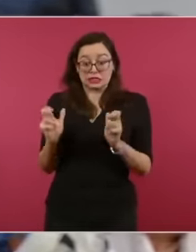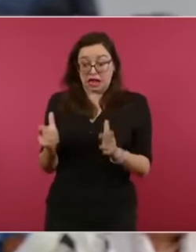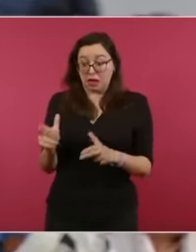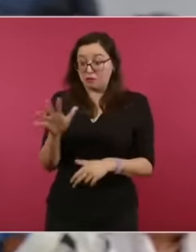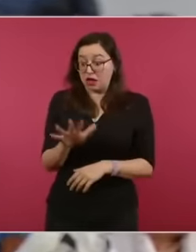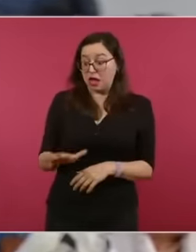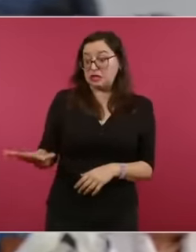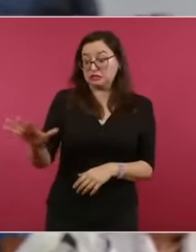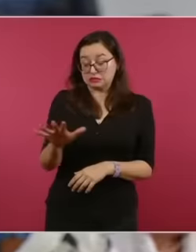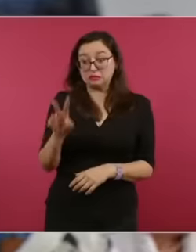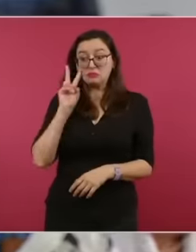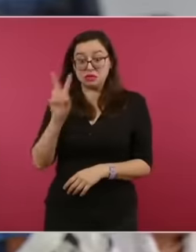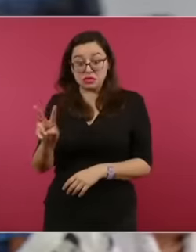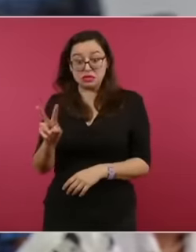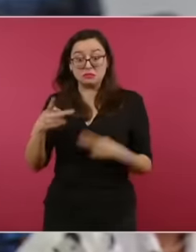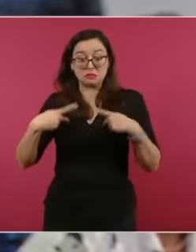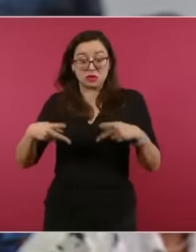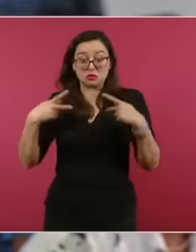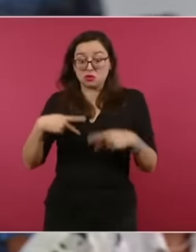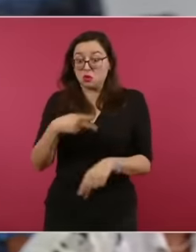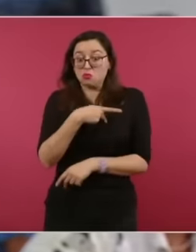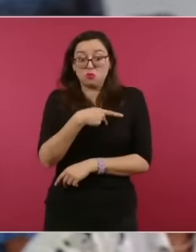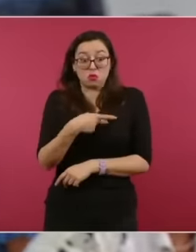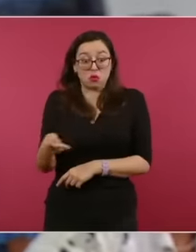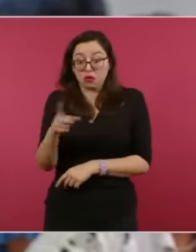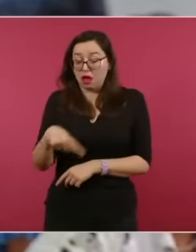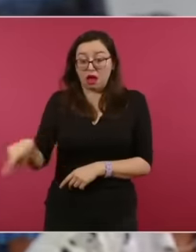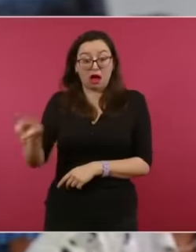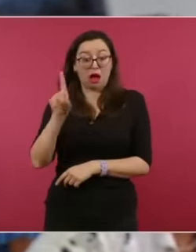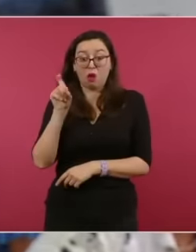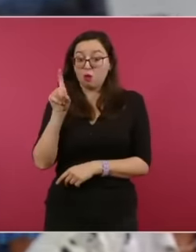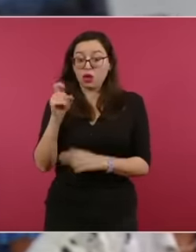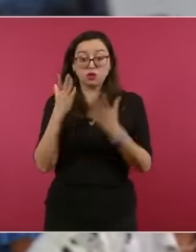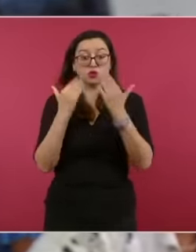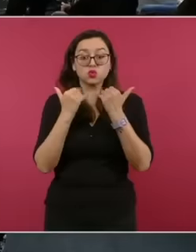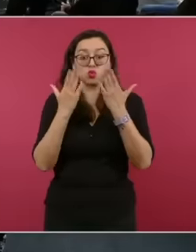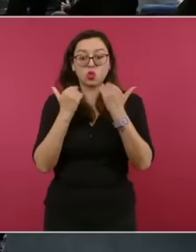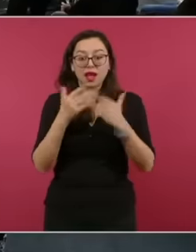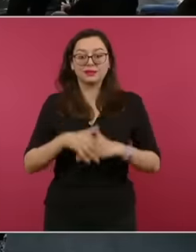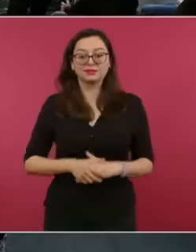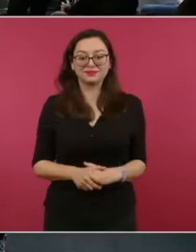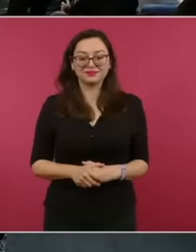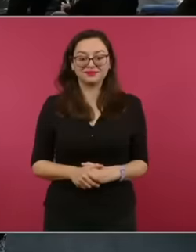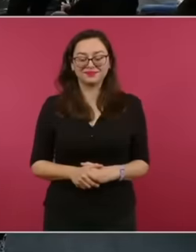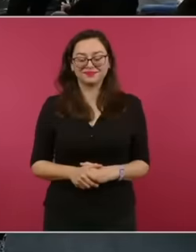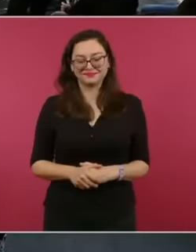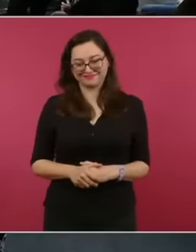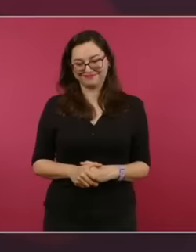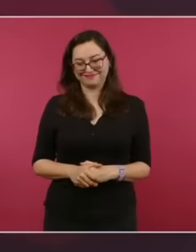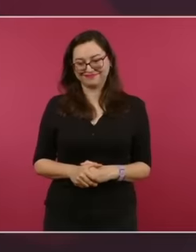very large population. vulnerable and most people do not have access to water, chapas are from the states